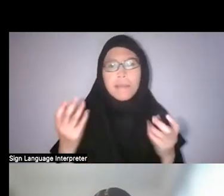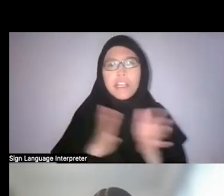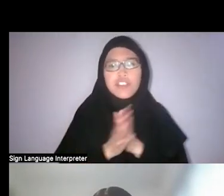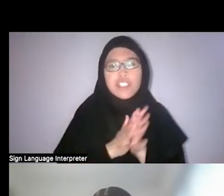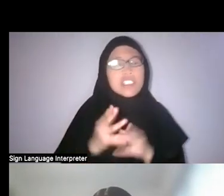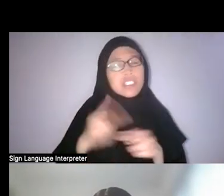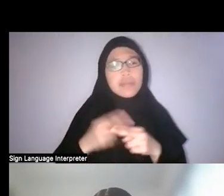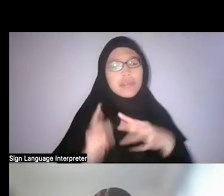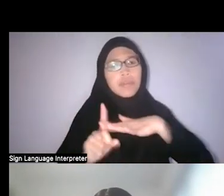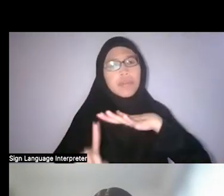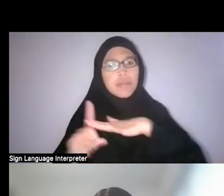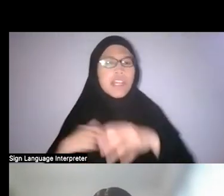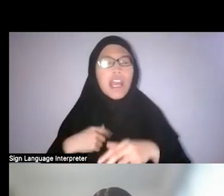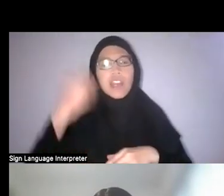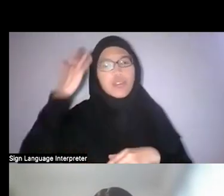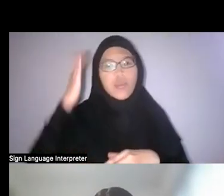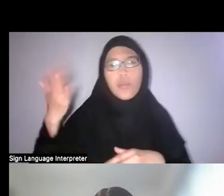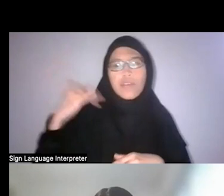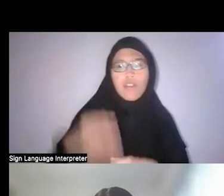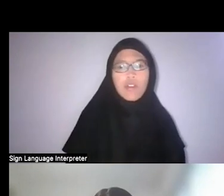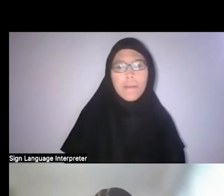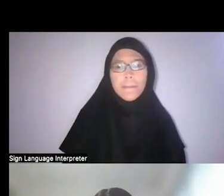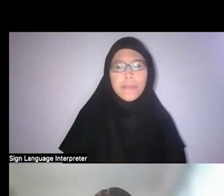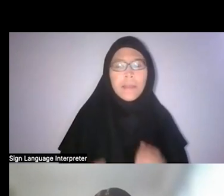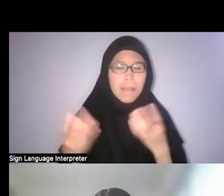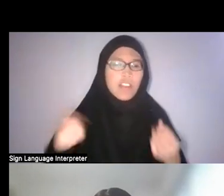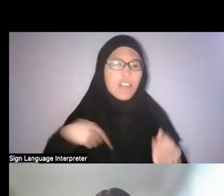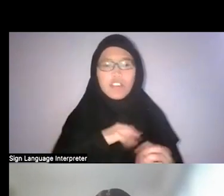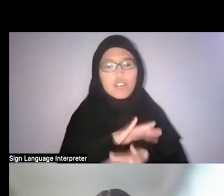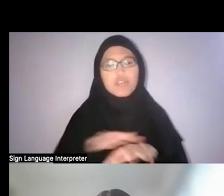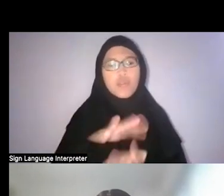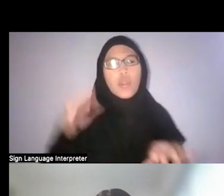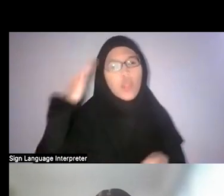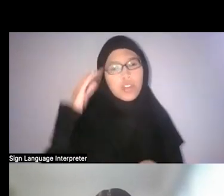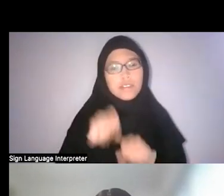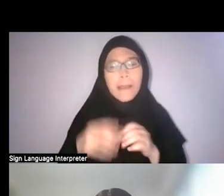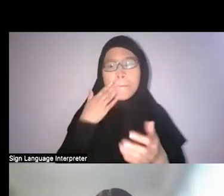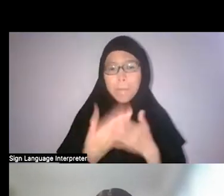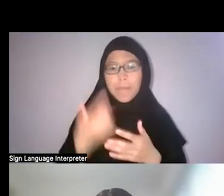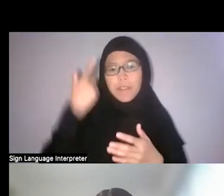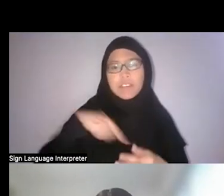and a lot of us probably don’t know of before. So it'll be good for us to learn more about these people.